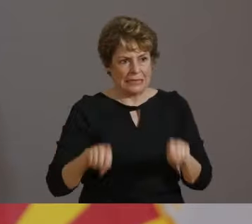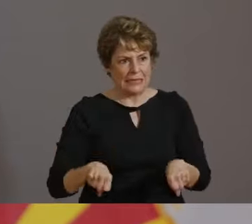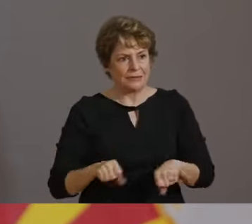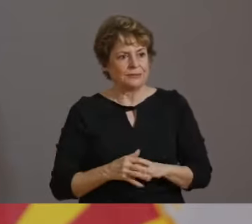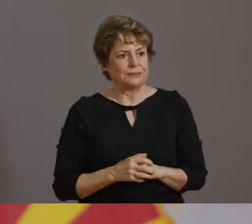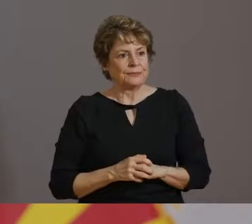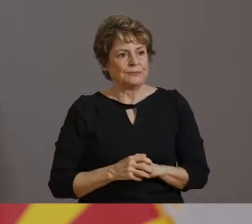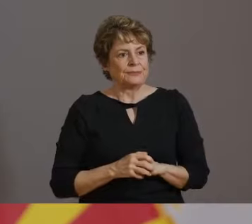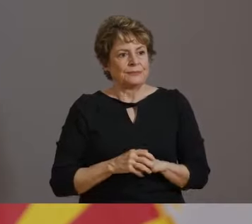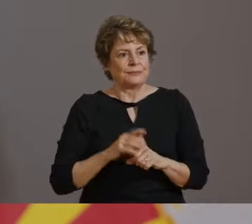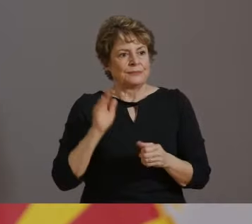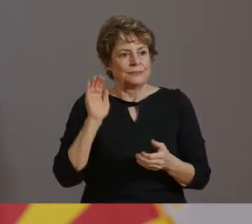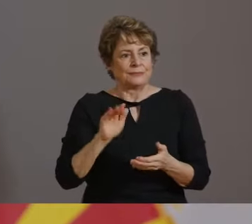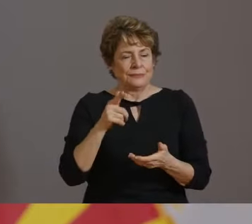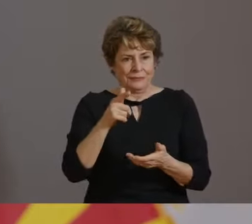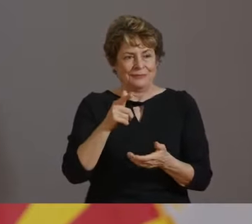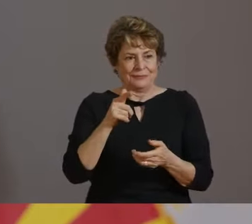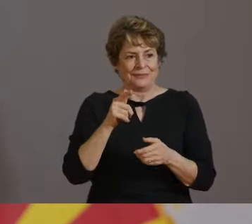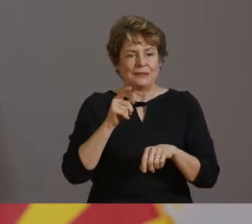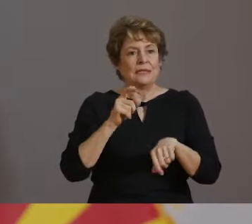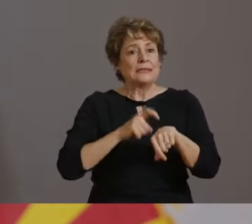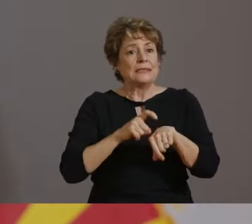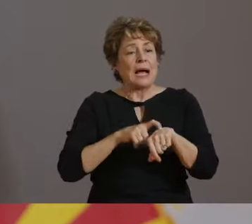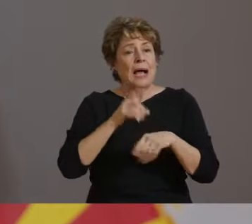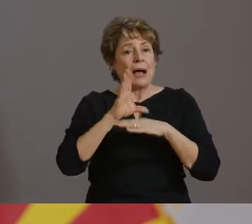AND IT ALSO REDUCES THE RISK OF HOSPITALIZATION AND DEATH.